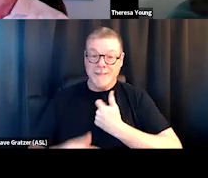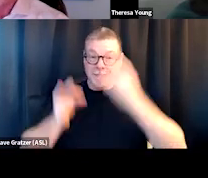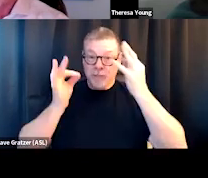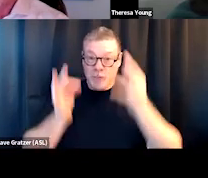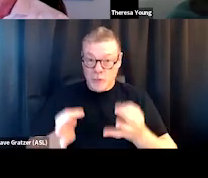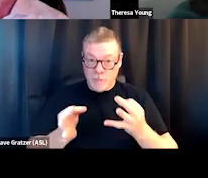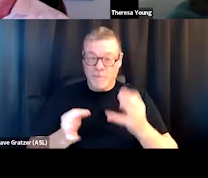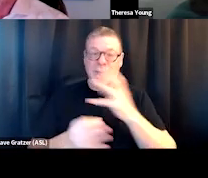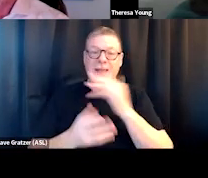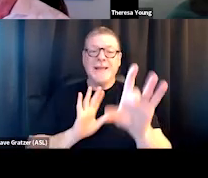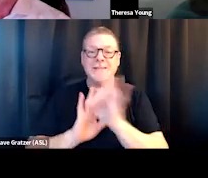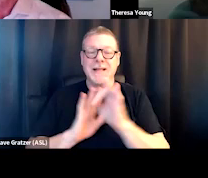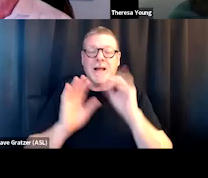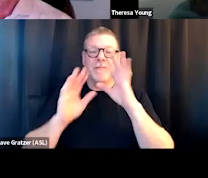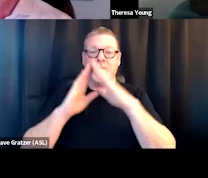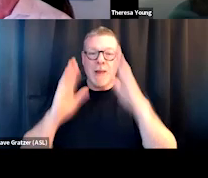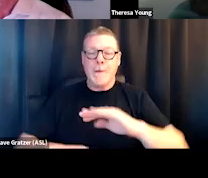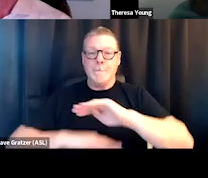and selection of the housing that best meets their needs?